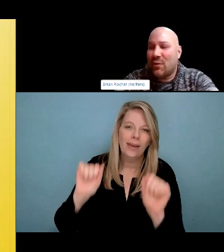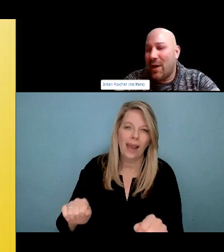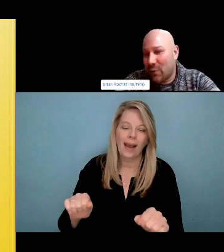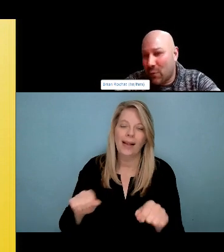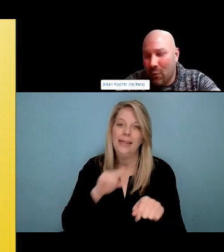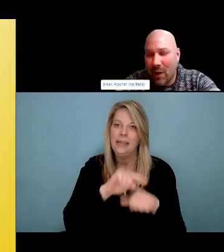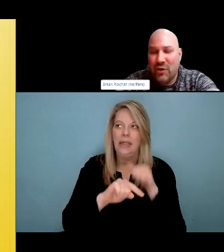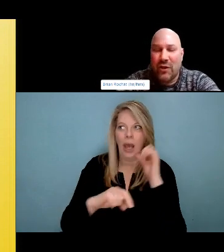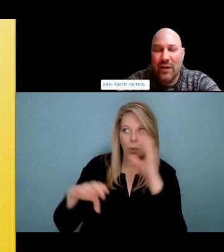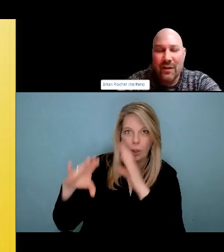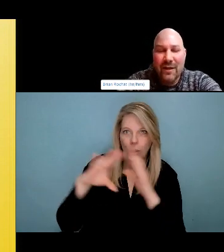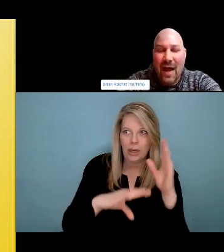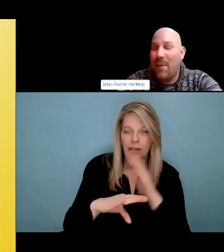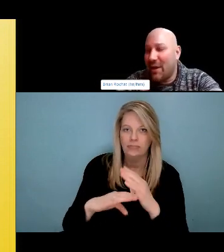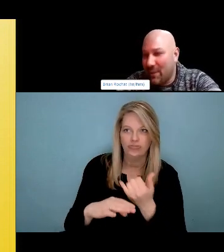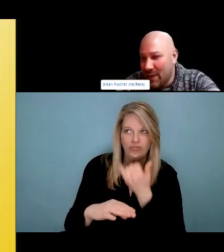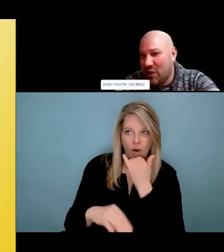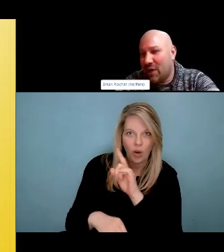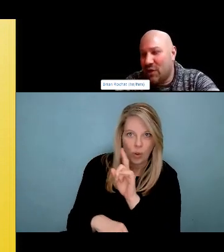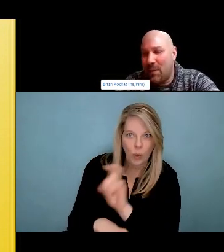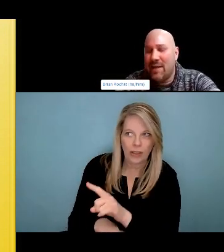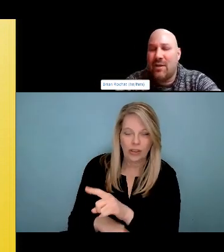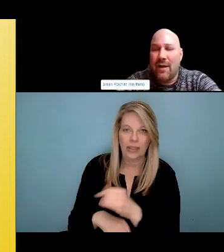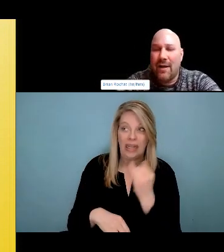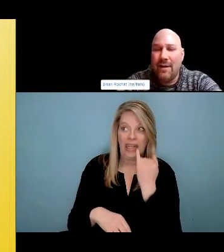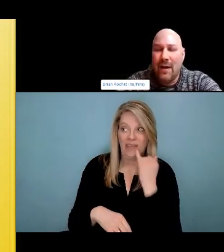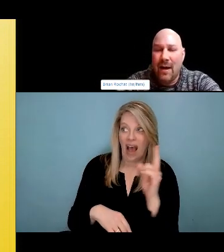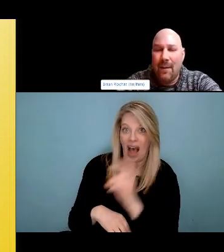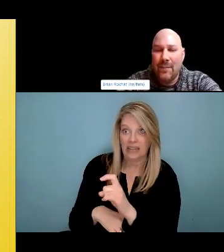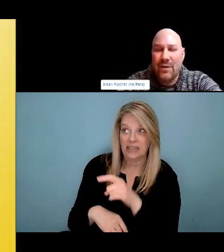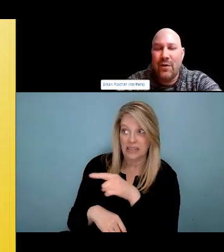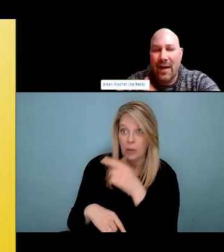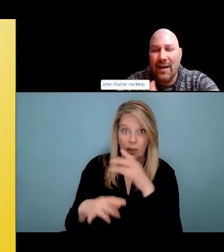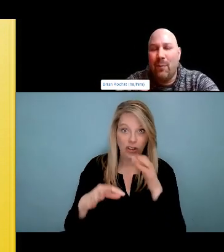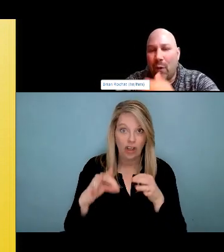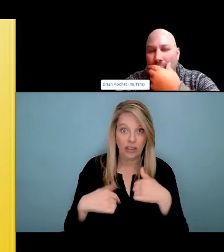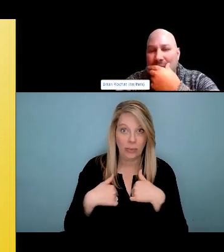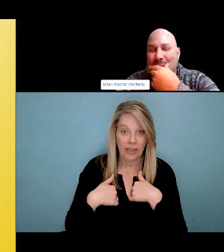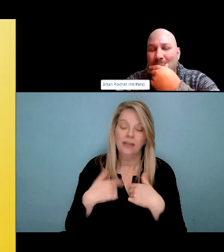because it's to get called out on that you get to chain for it.